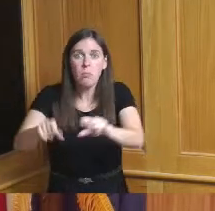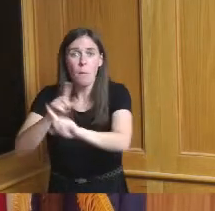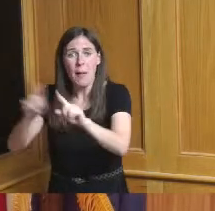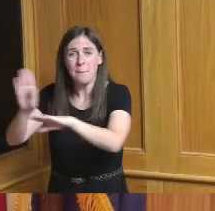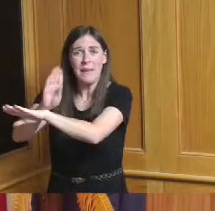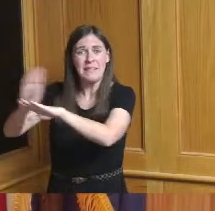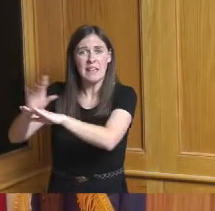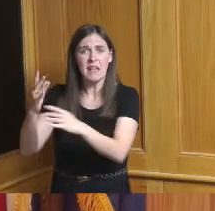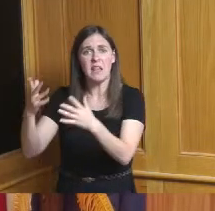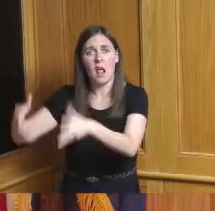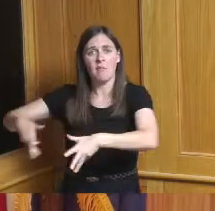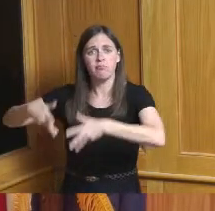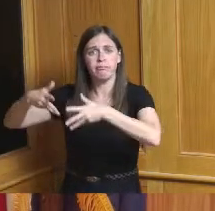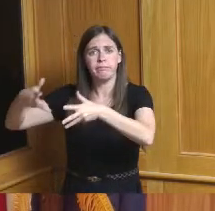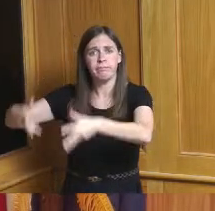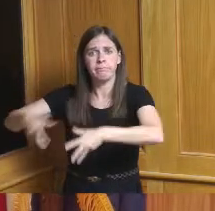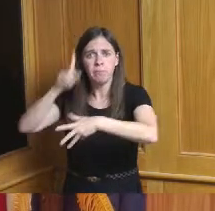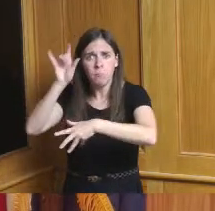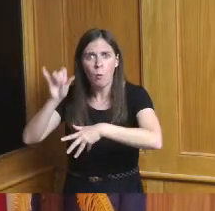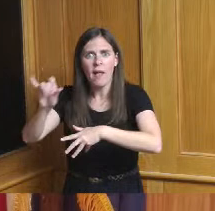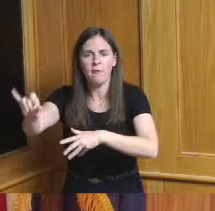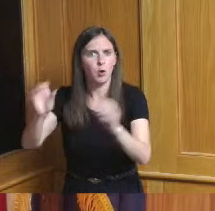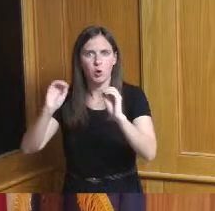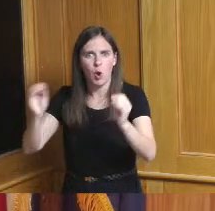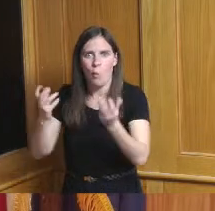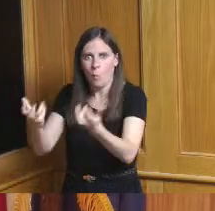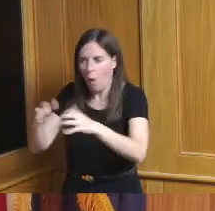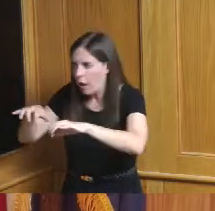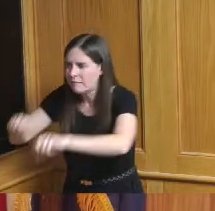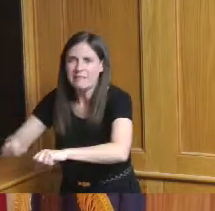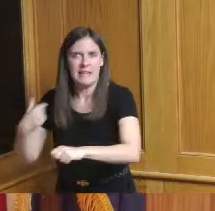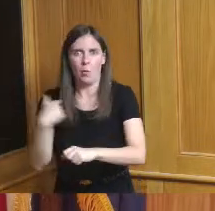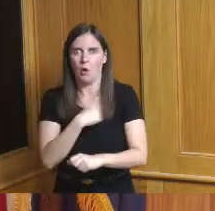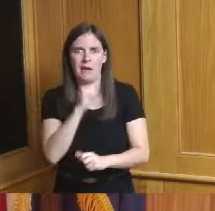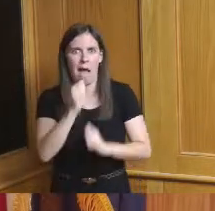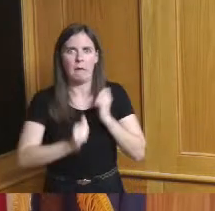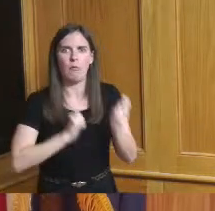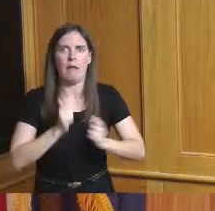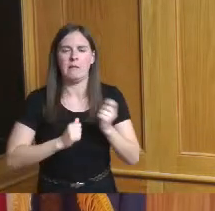and some people aren't you know we're not aggressive on them but we're aggressive on